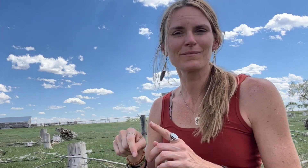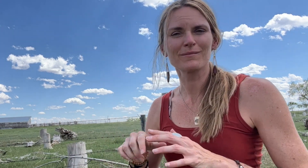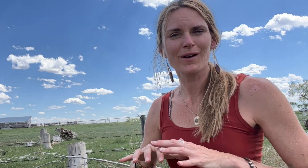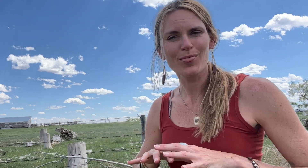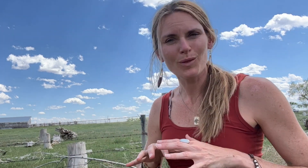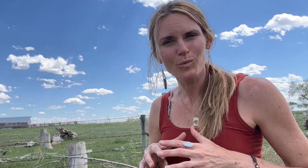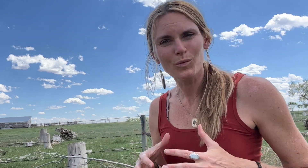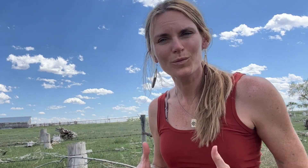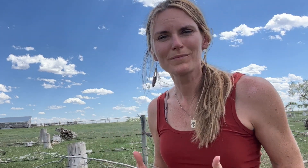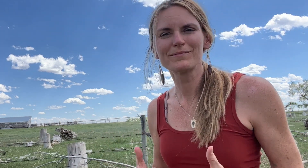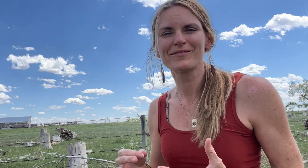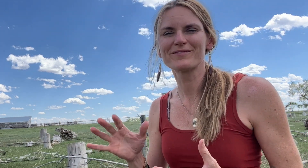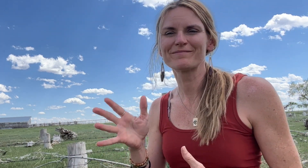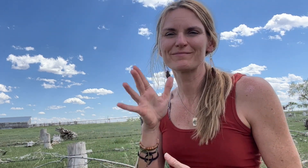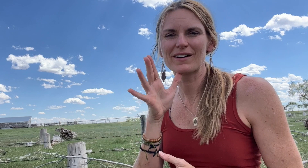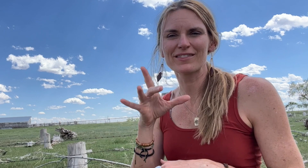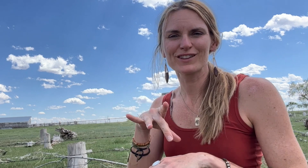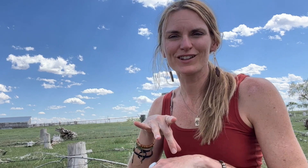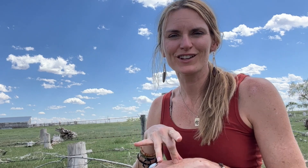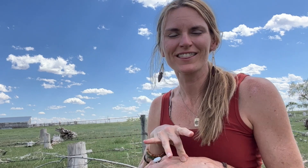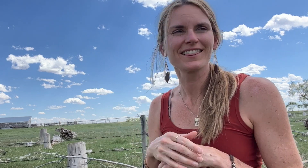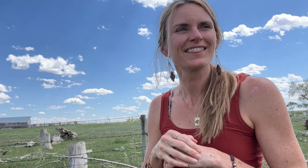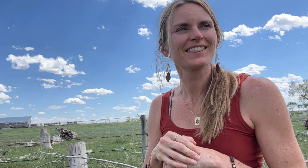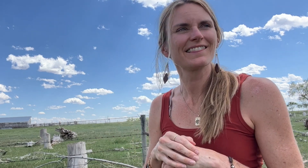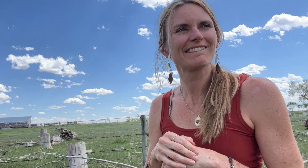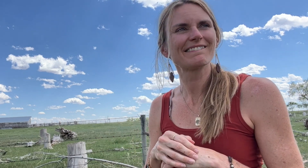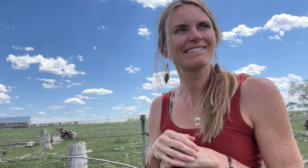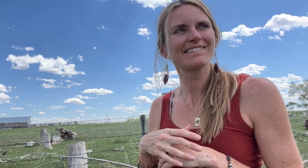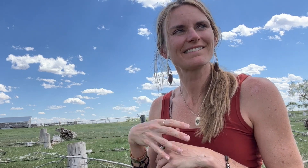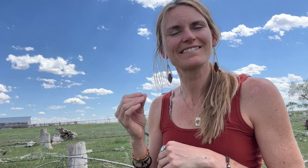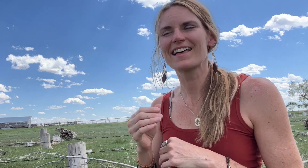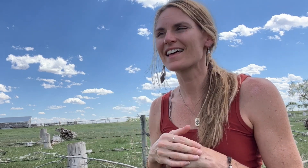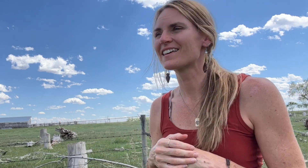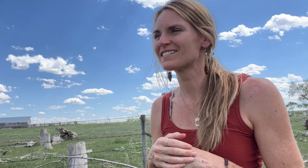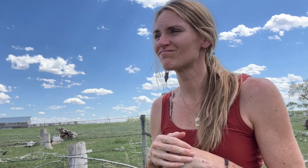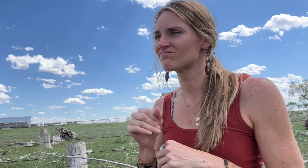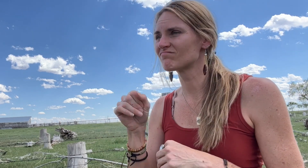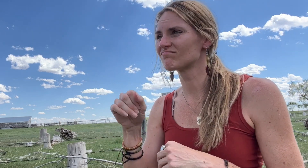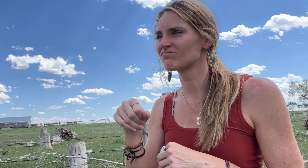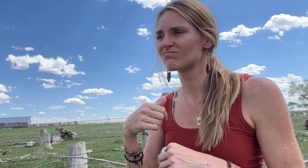We all come from the womb of Mother Earth.